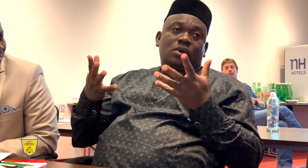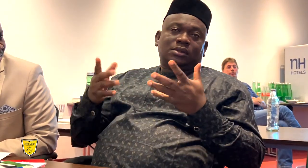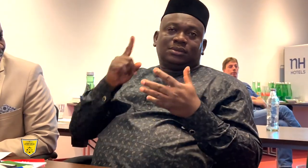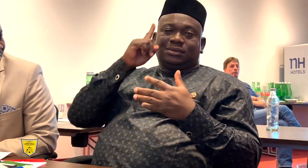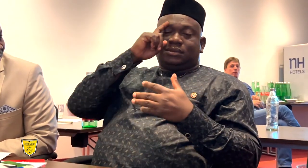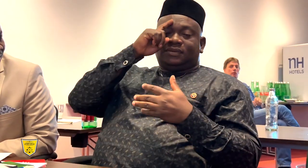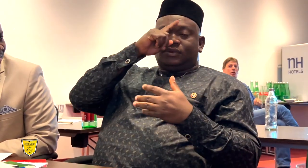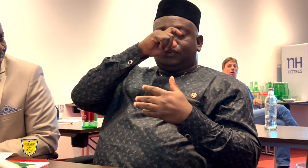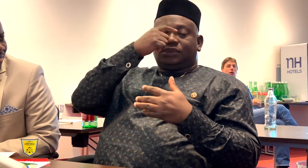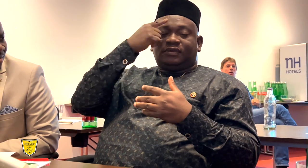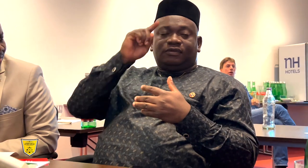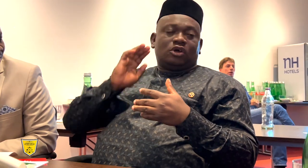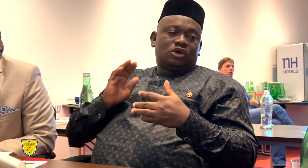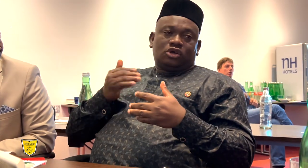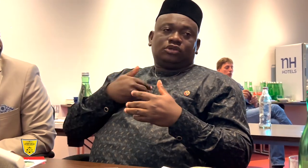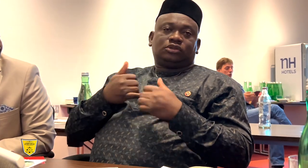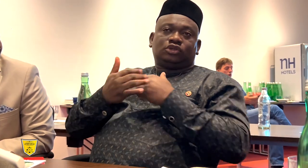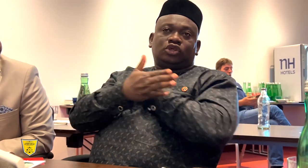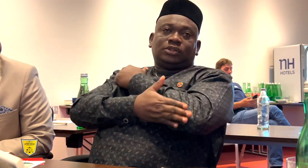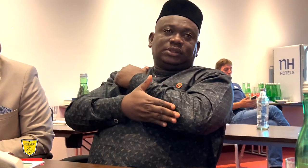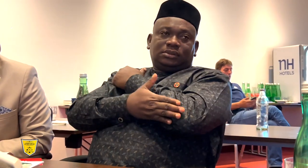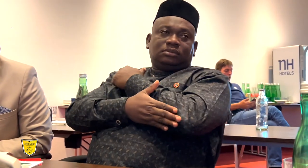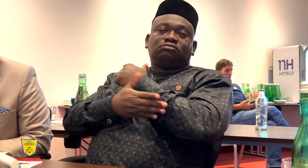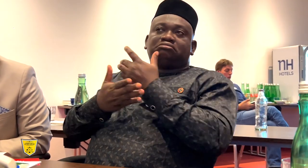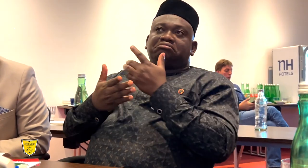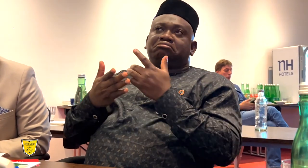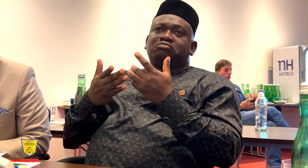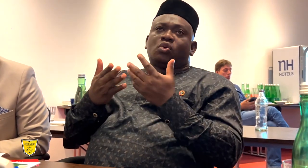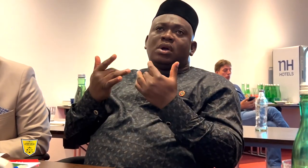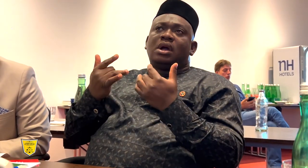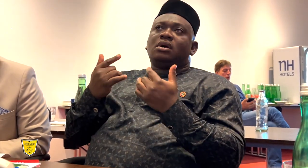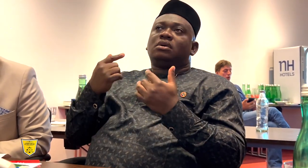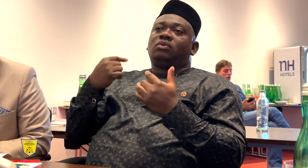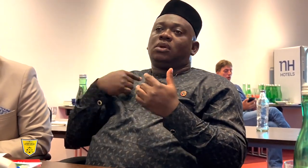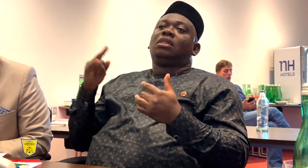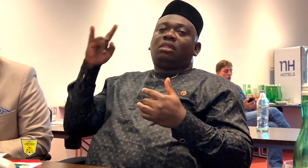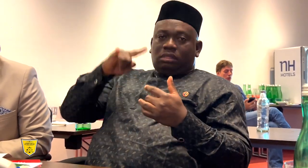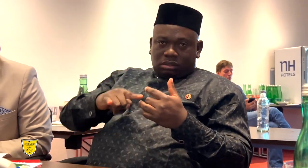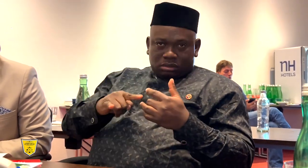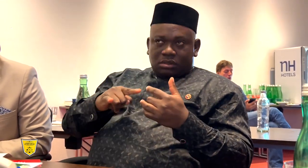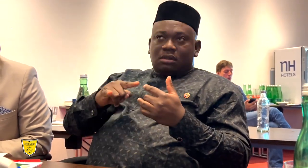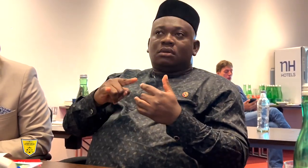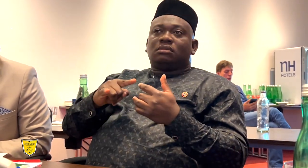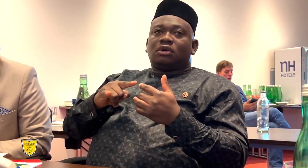Government funds our travels for the Deaflympics and again